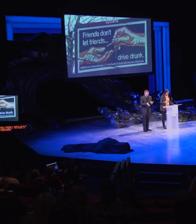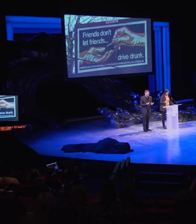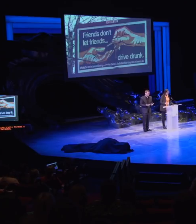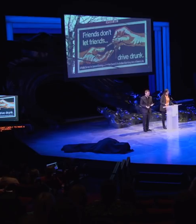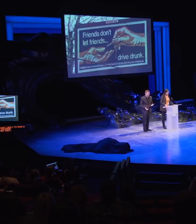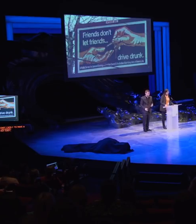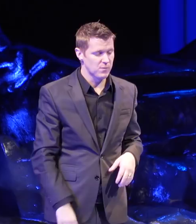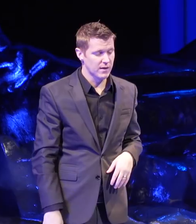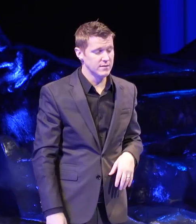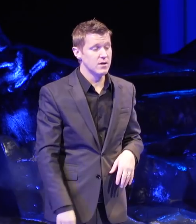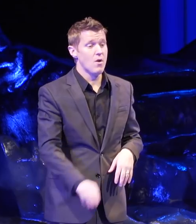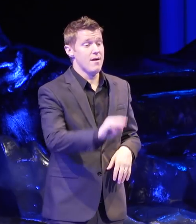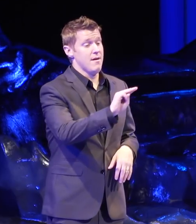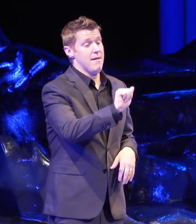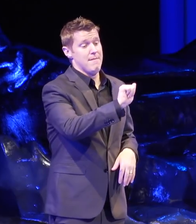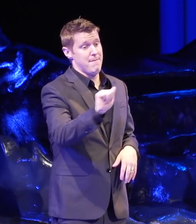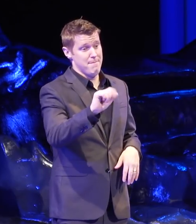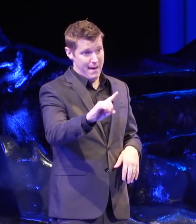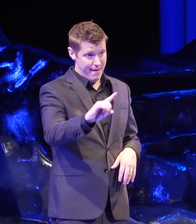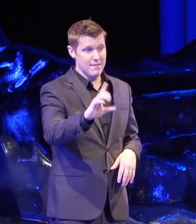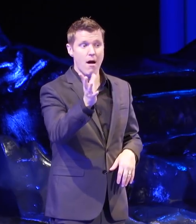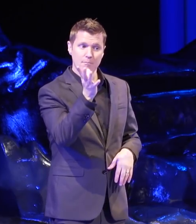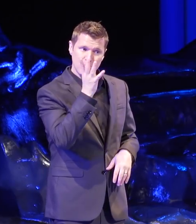The MADD moms and other advocates used a lot of tactics